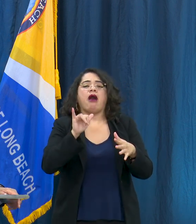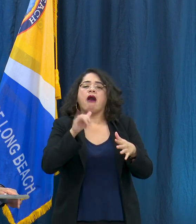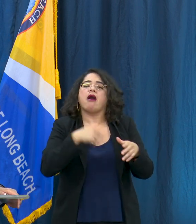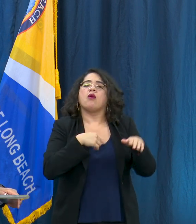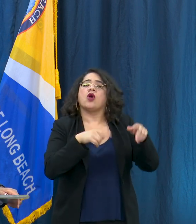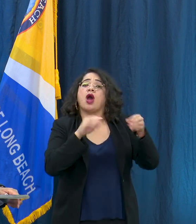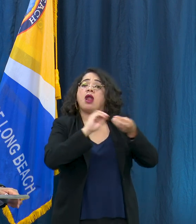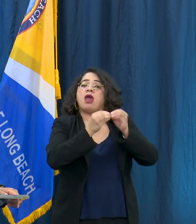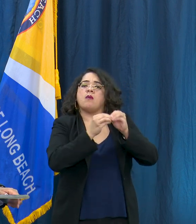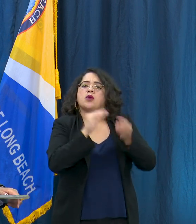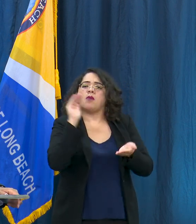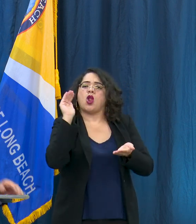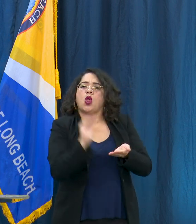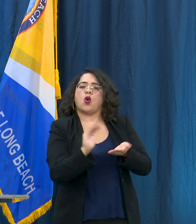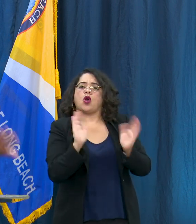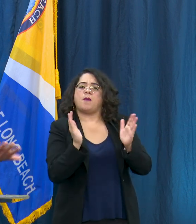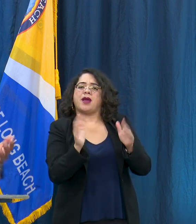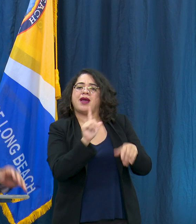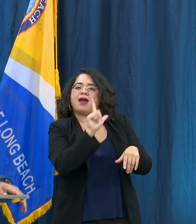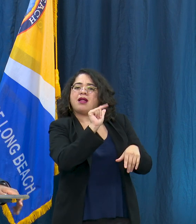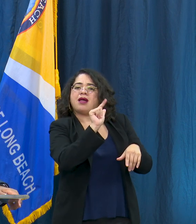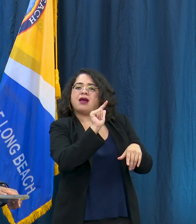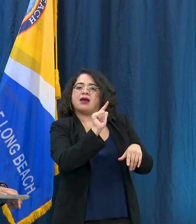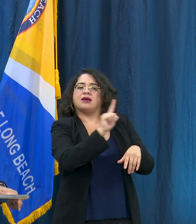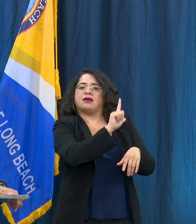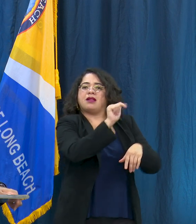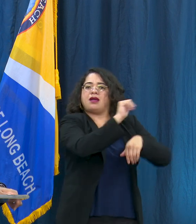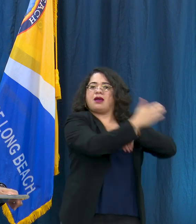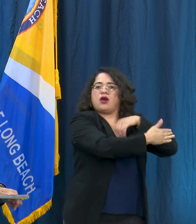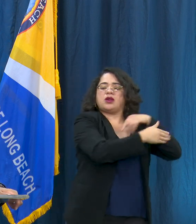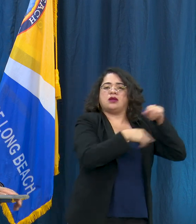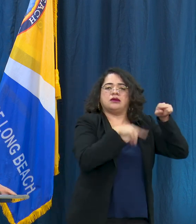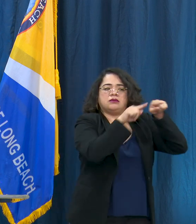Angeles, every person that it's experiencing homelessness and any